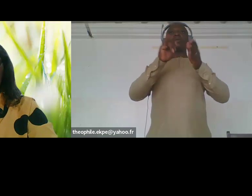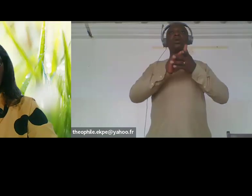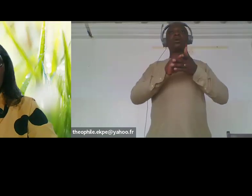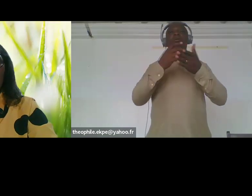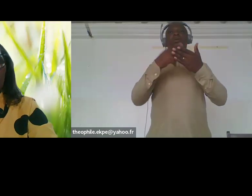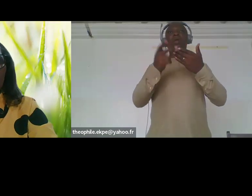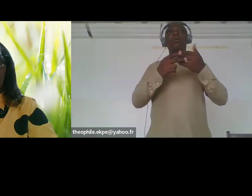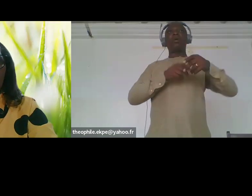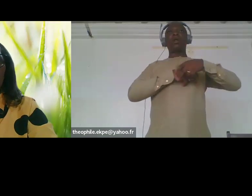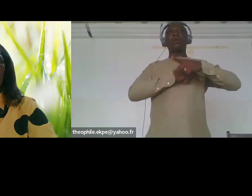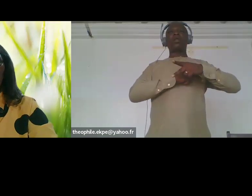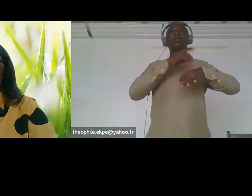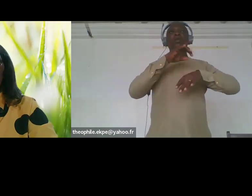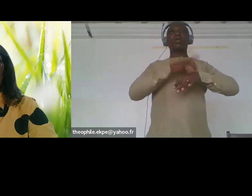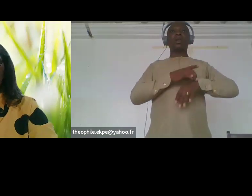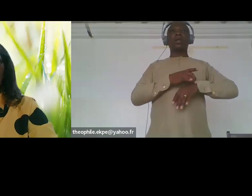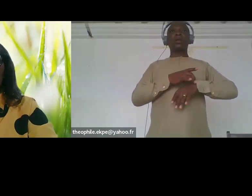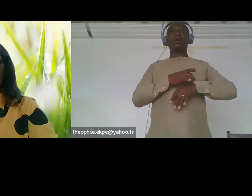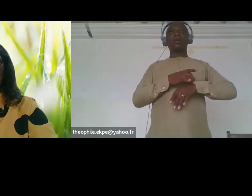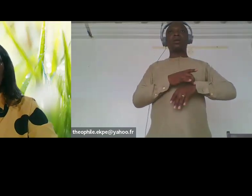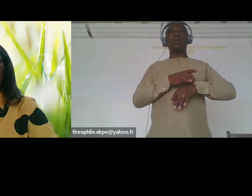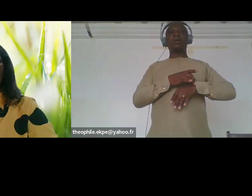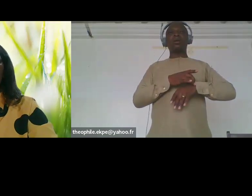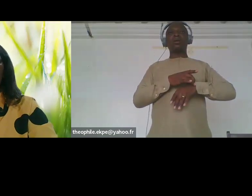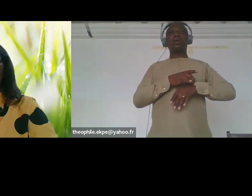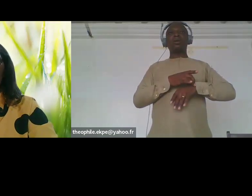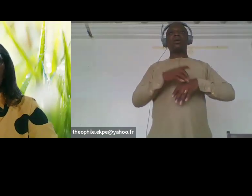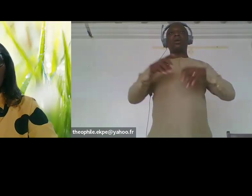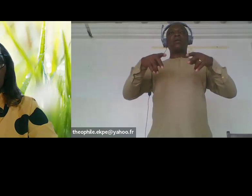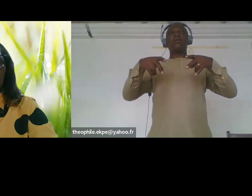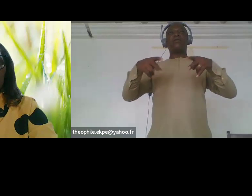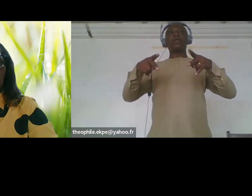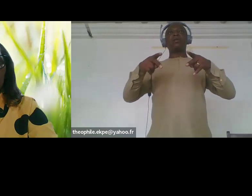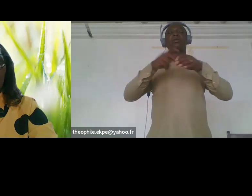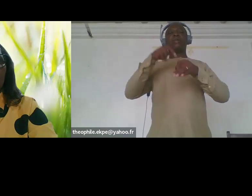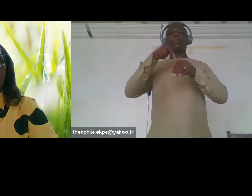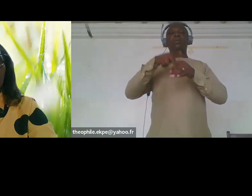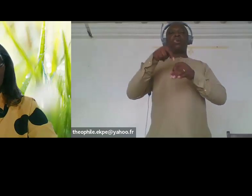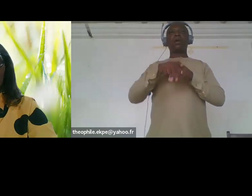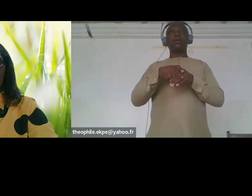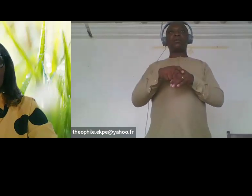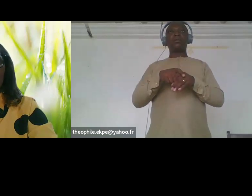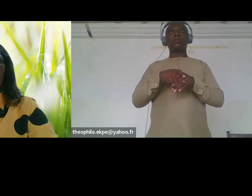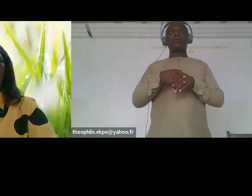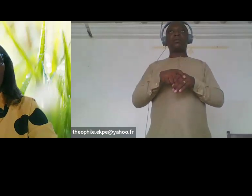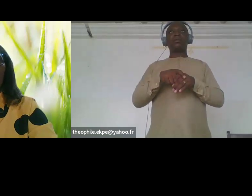for earning money but also grow fruit trees and sell fruits uh